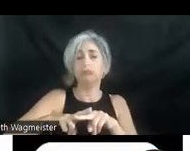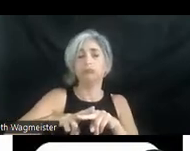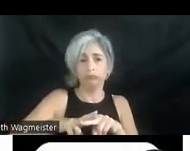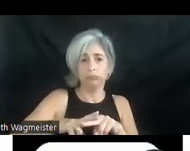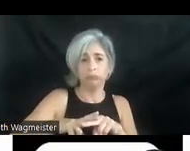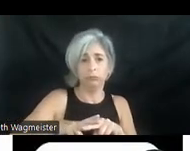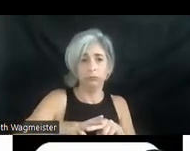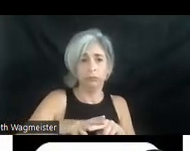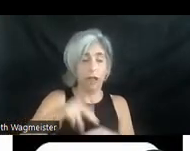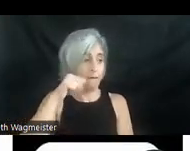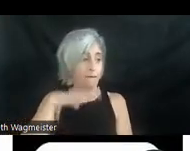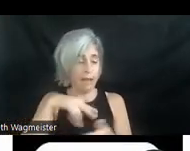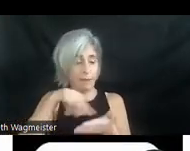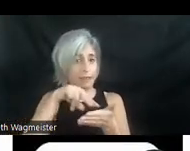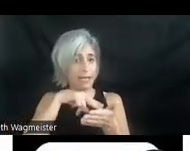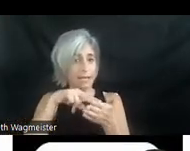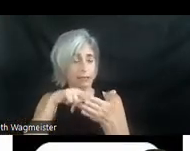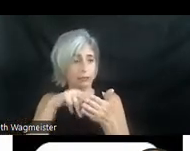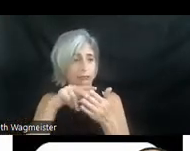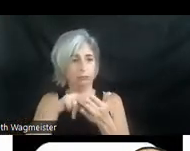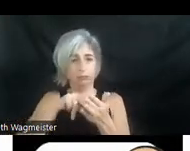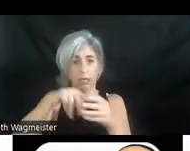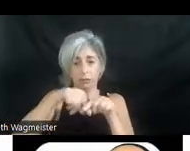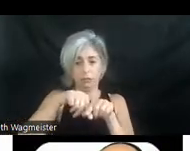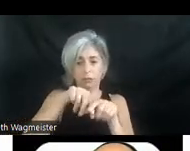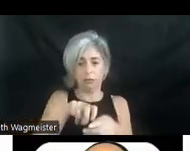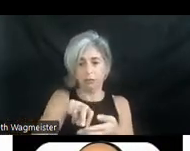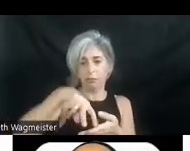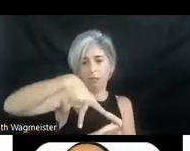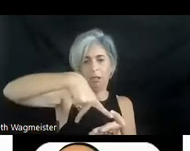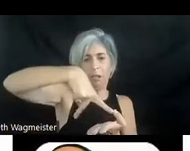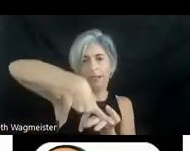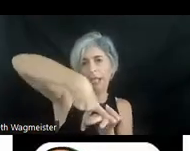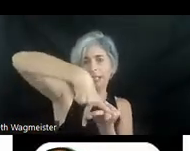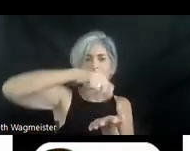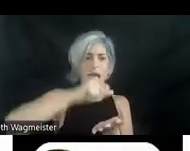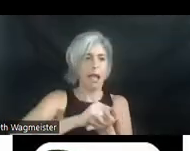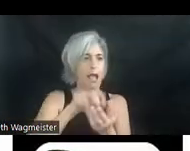does the split through her partner's legs. In bed a woman dips her fingers in a jar of skin cream and